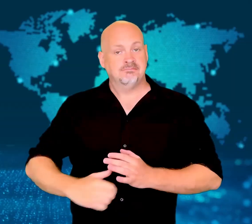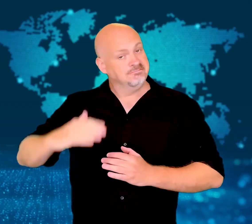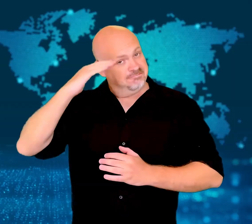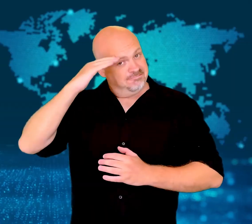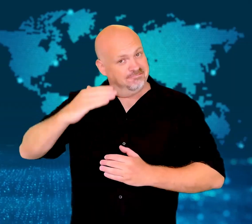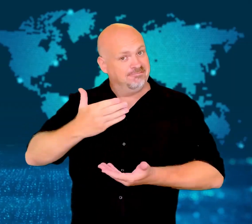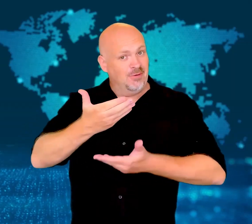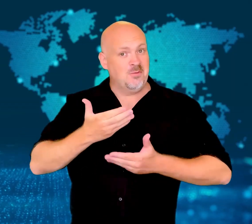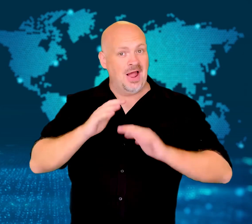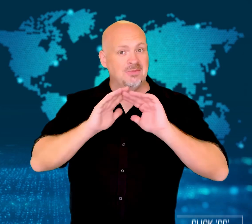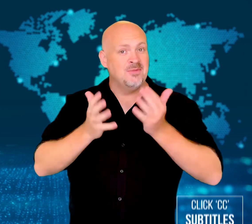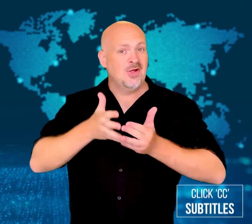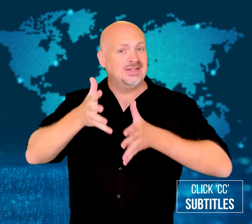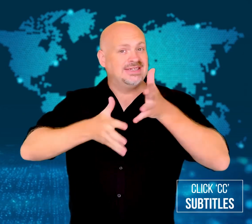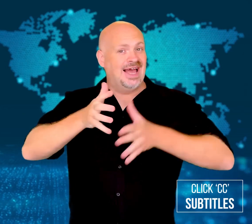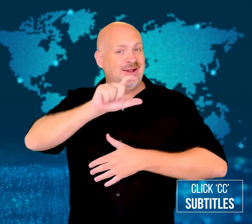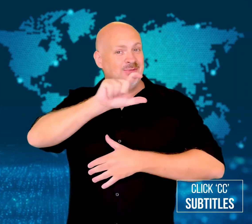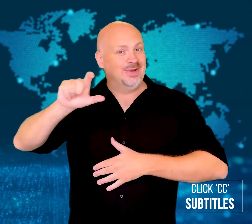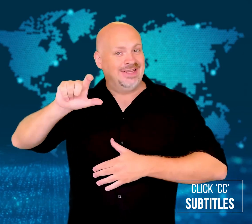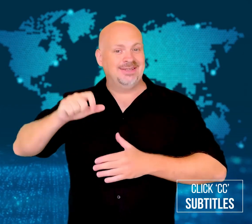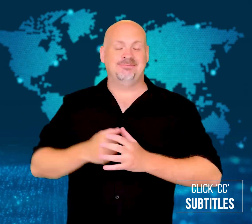Welcome to WorldSign Week!